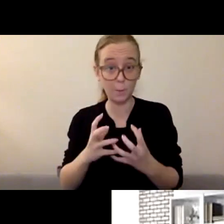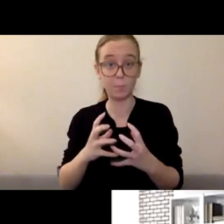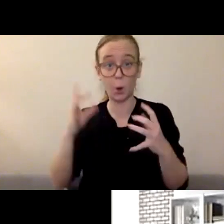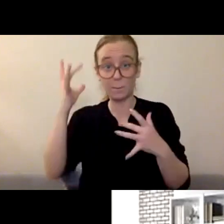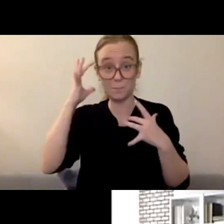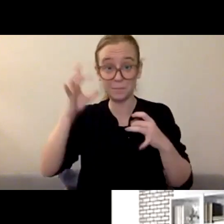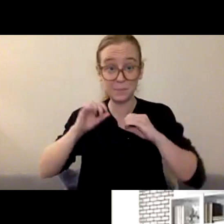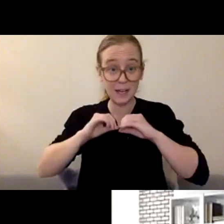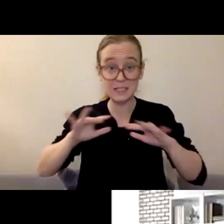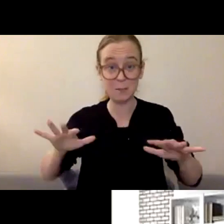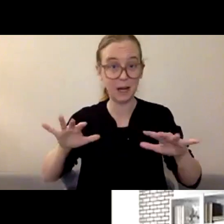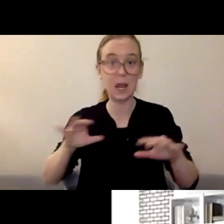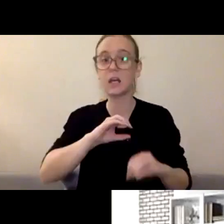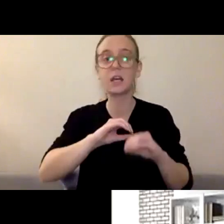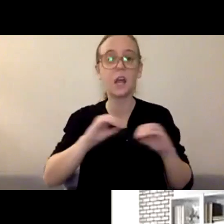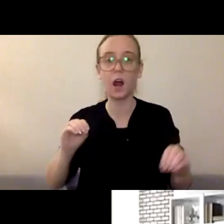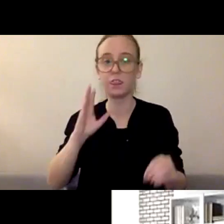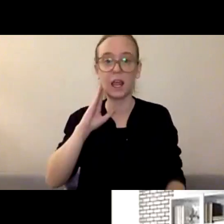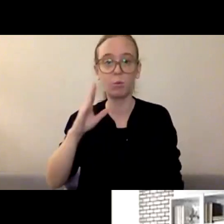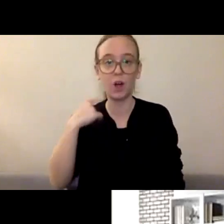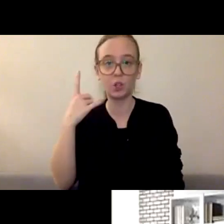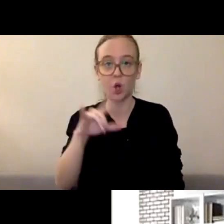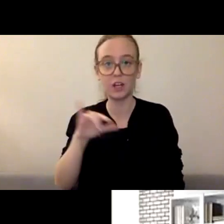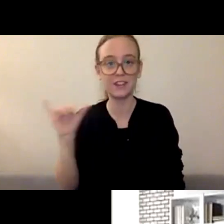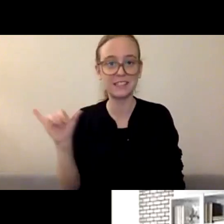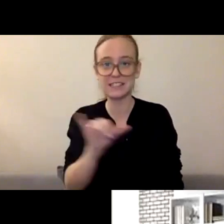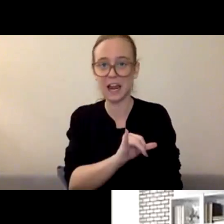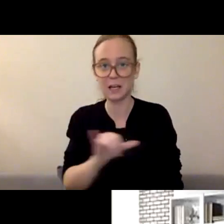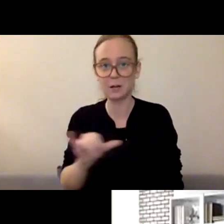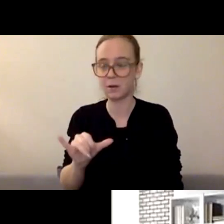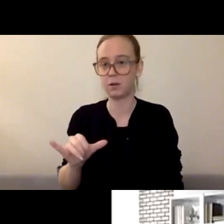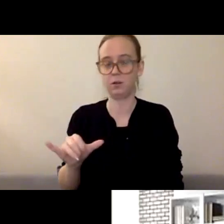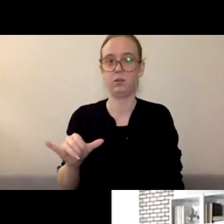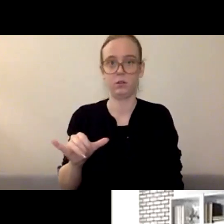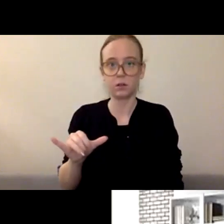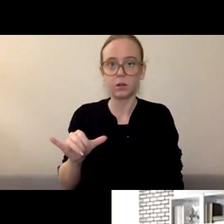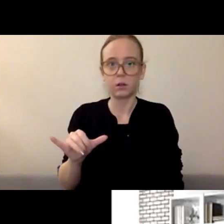No, that's not gonna happen." It did and we made it, and we're continuing to figure it out.